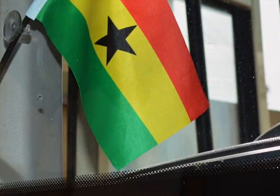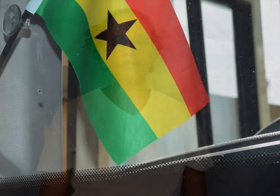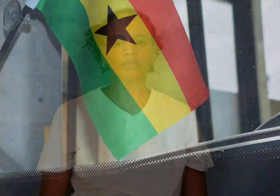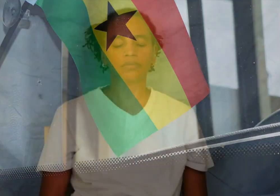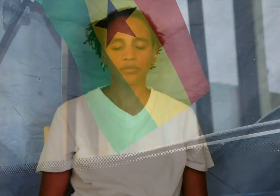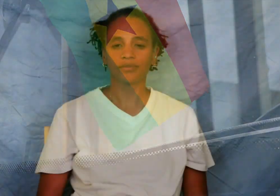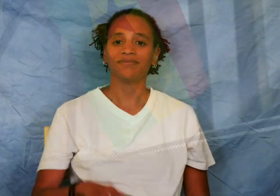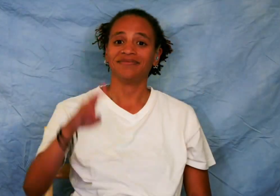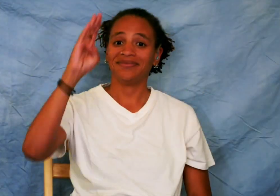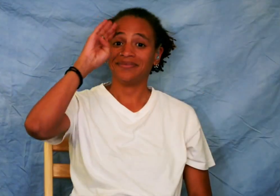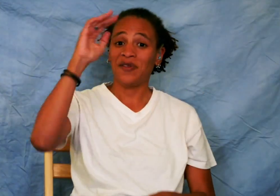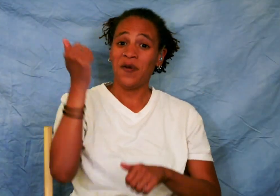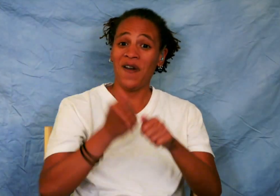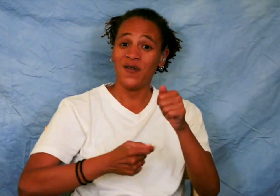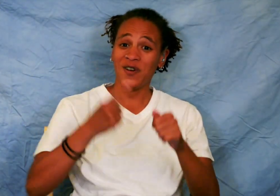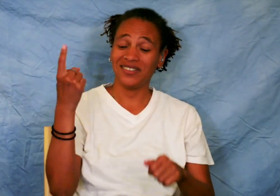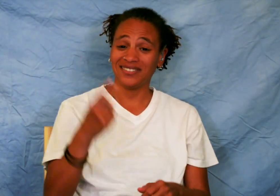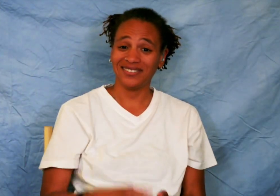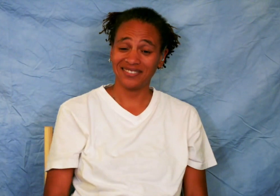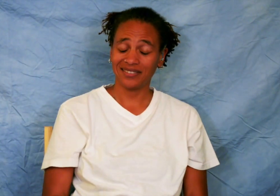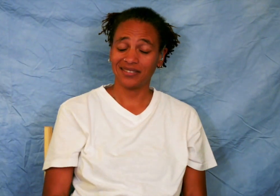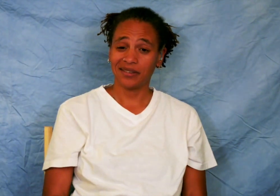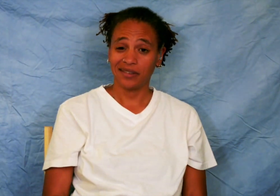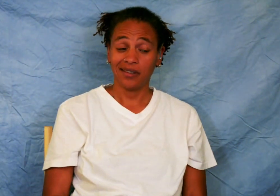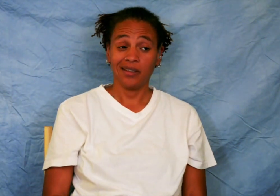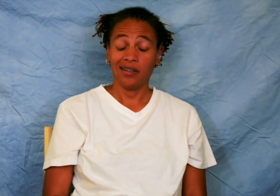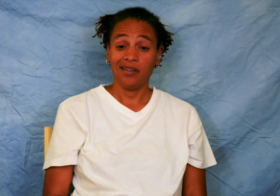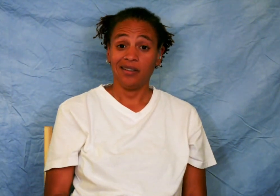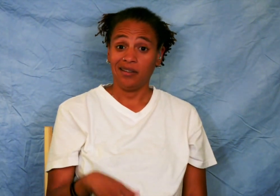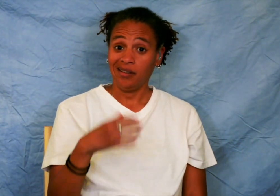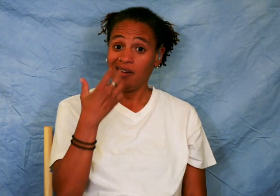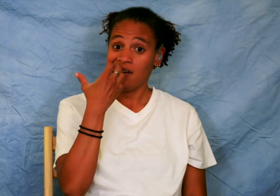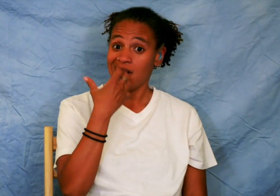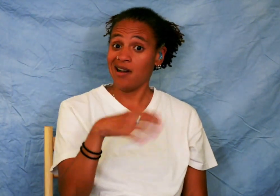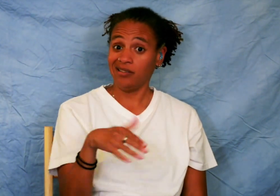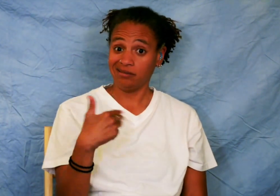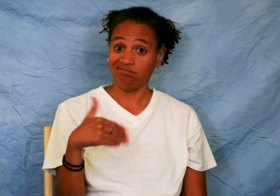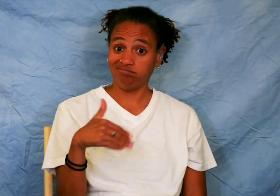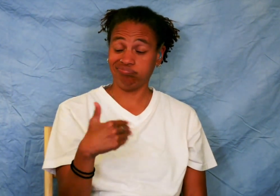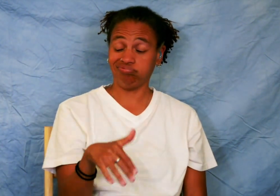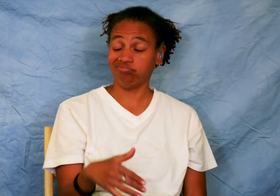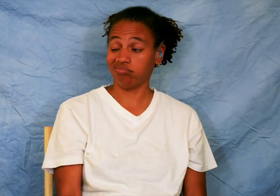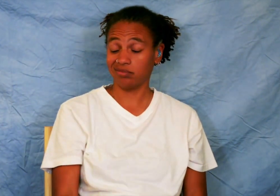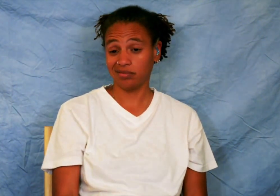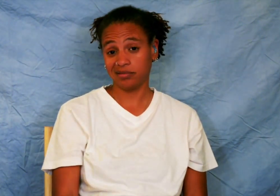Hello everyone! Yeah...it's hot! Wow!